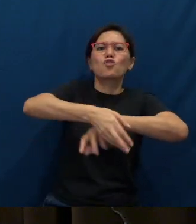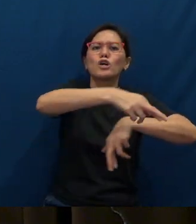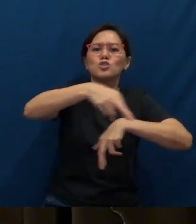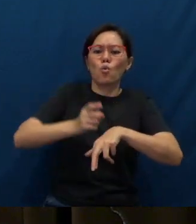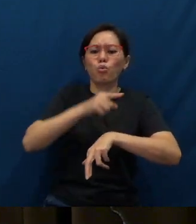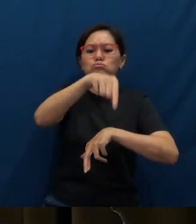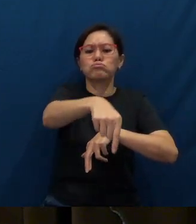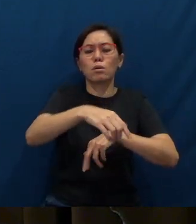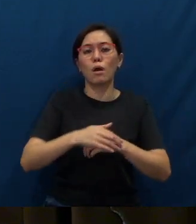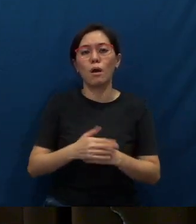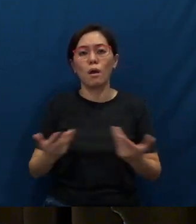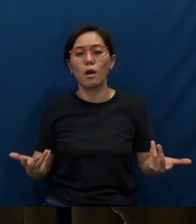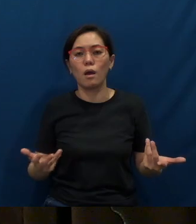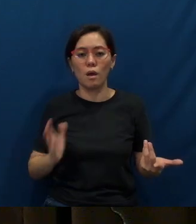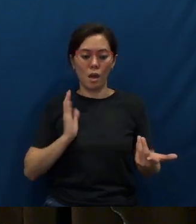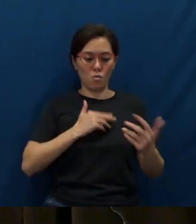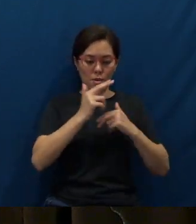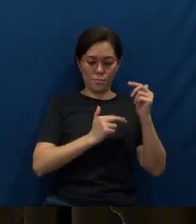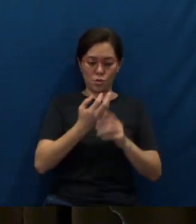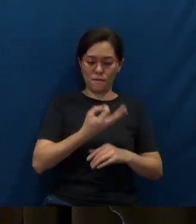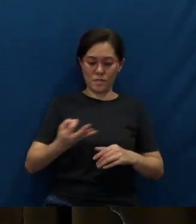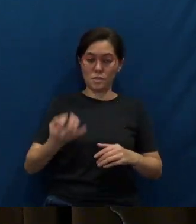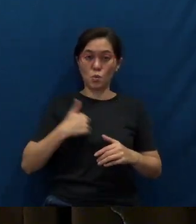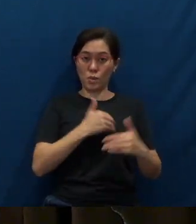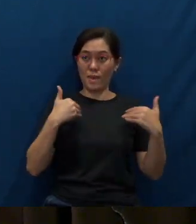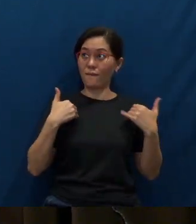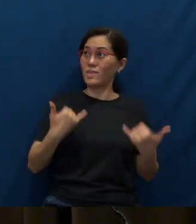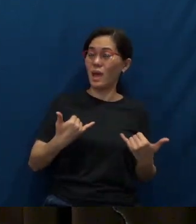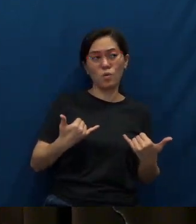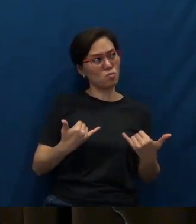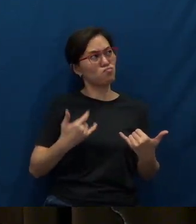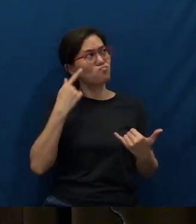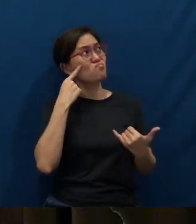Would our building facilities that we have today be adequate?